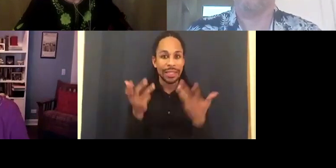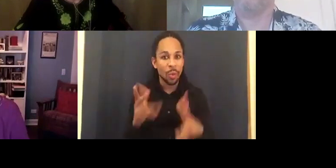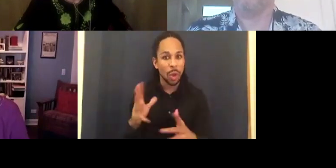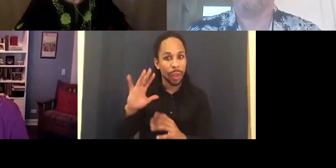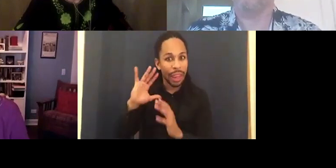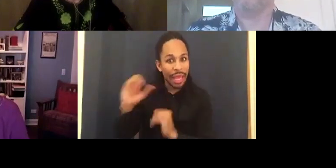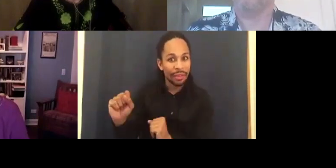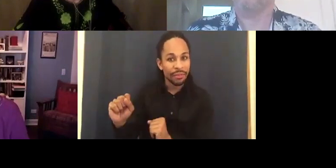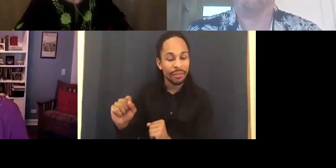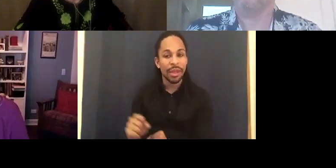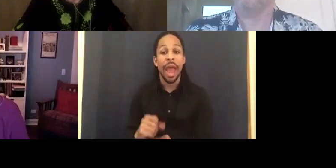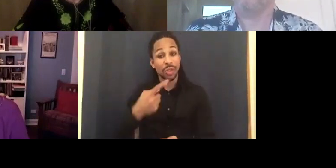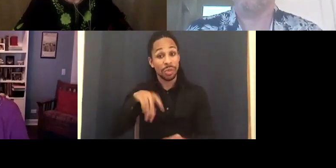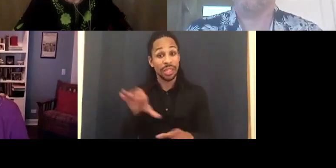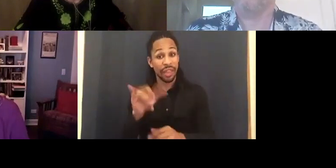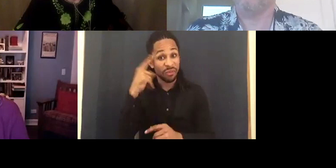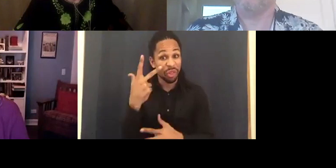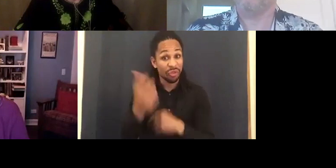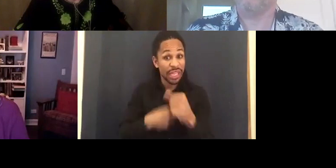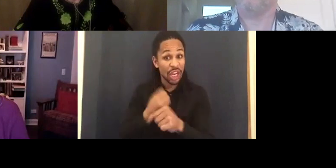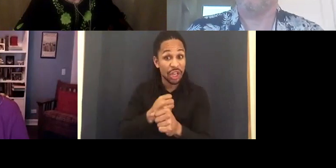Susan, do you want to add anything? Susan Nussbaum: No, I'm good.